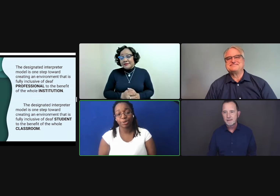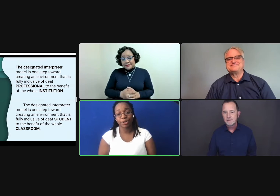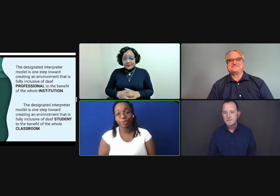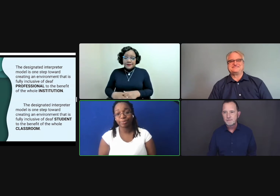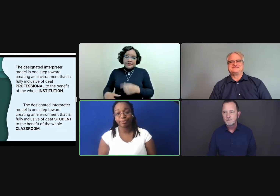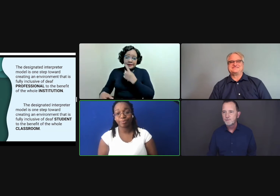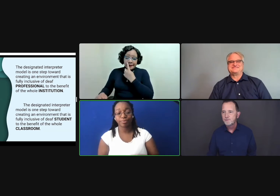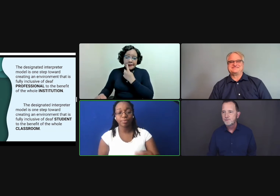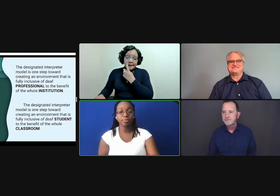interpreter.